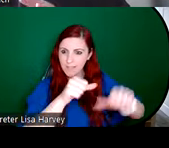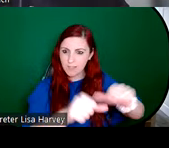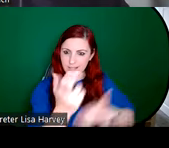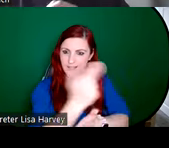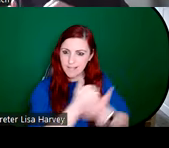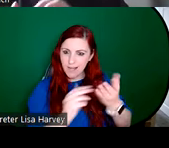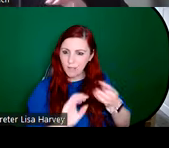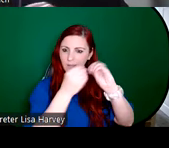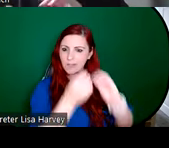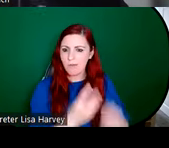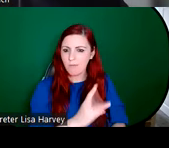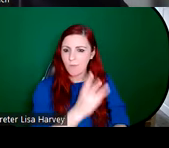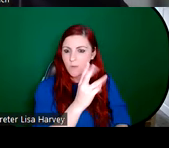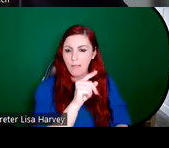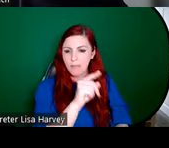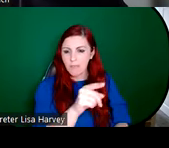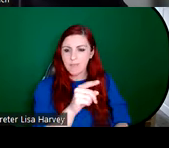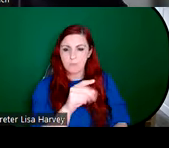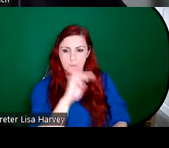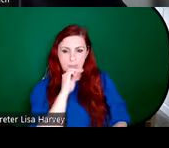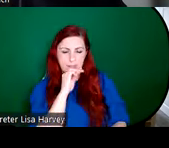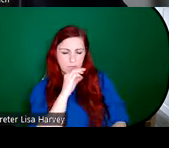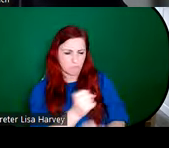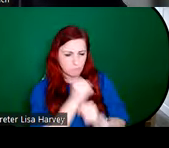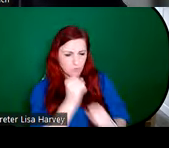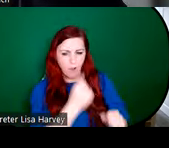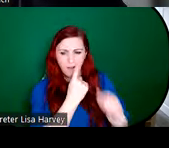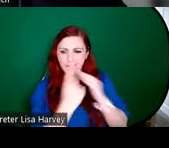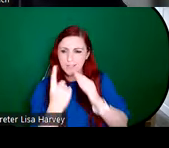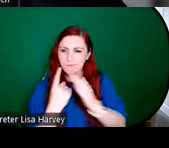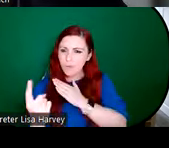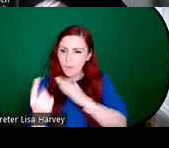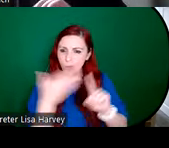resulted in a wonderfully rich individuality in terms of the designs of the